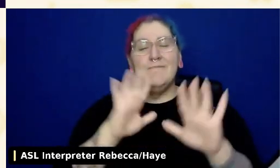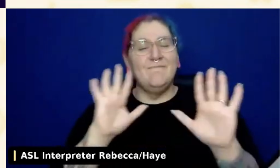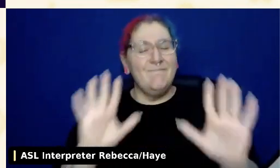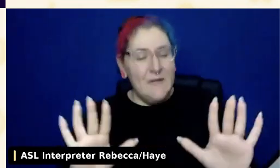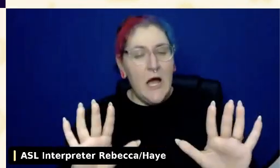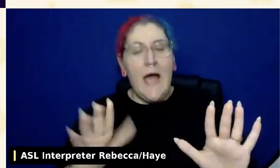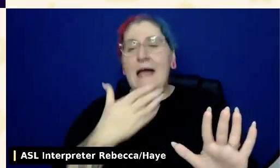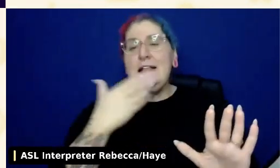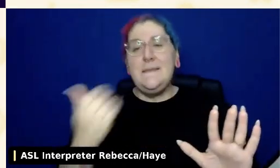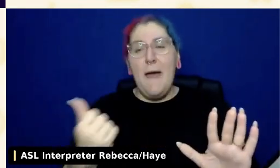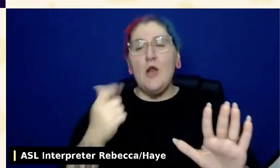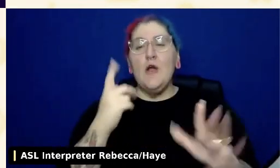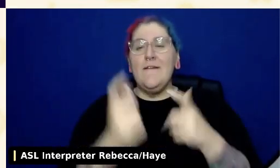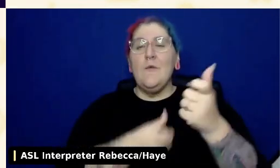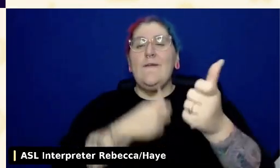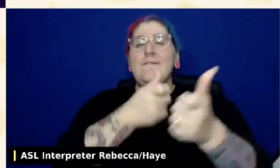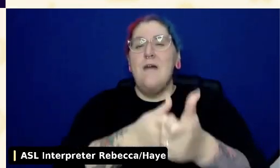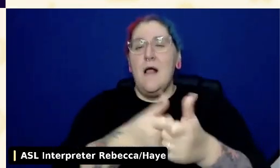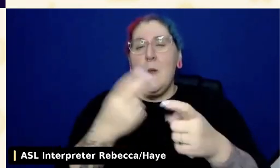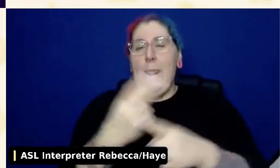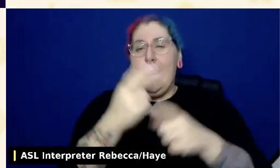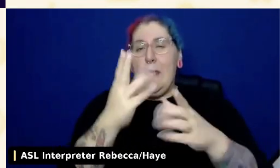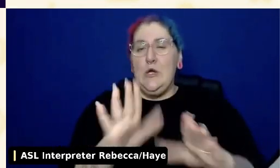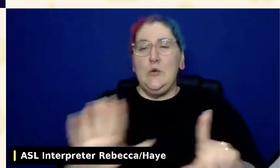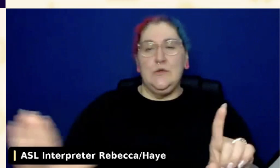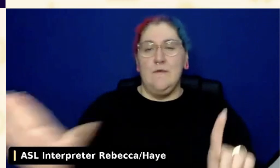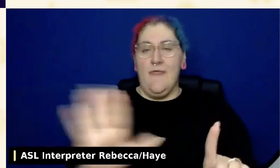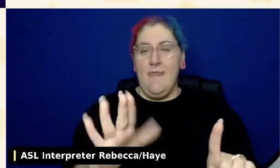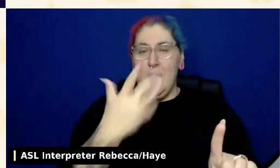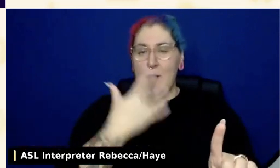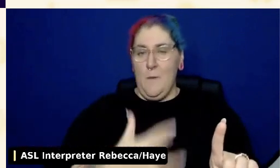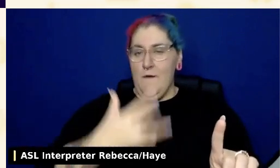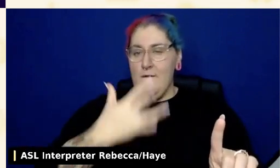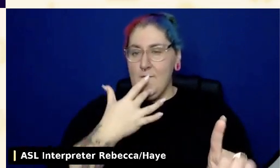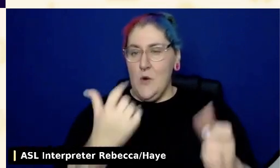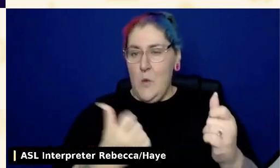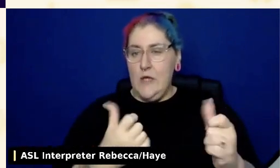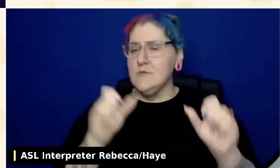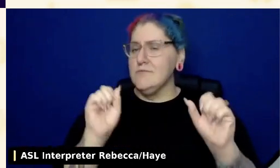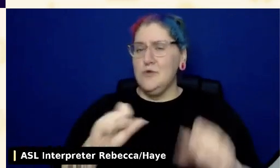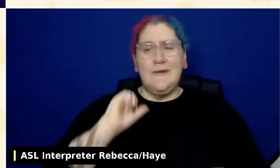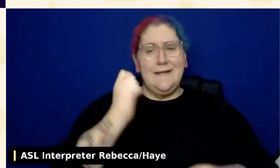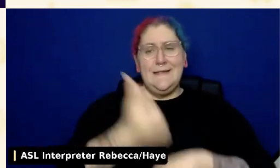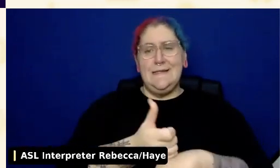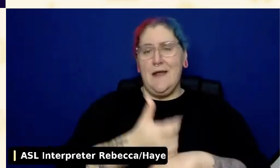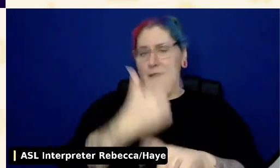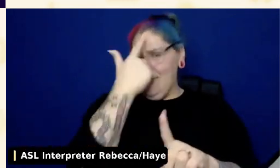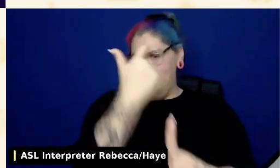so you can set prefers Dark Color Scheme, prefers Light Color Scheme, and enable that.